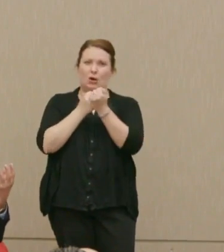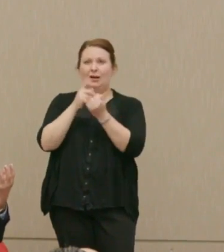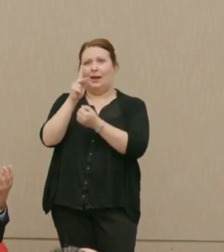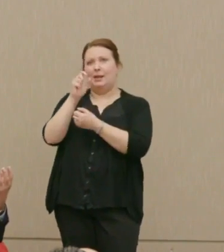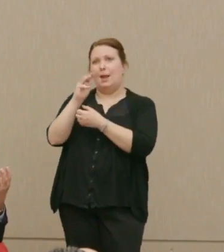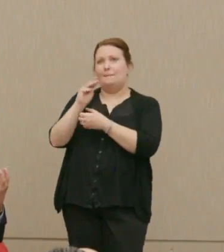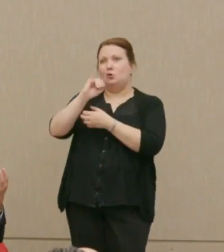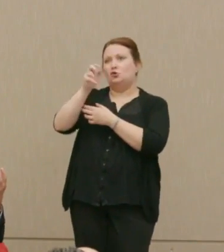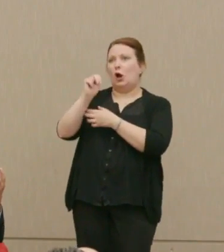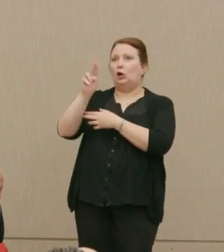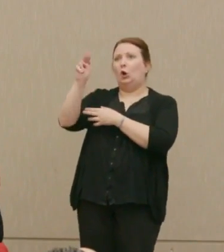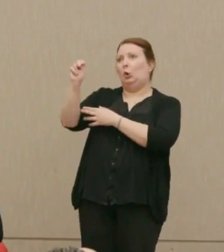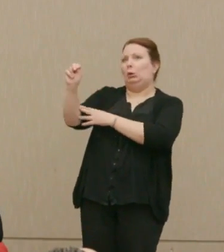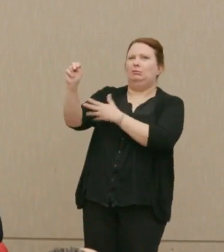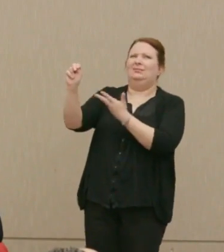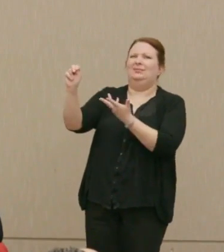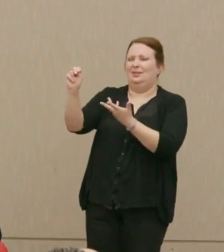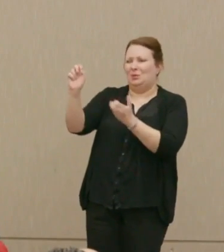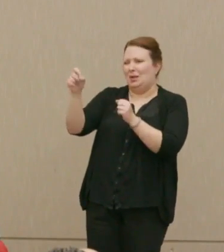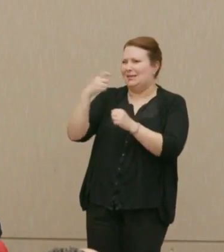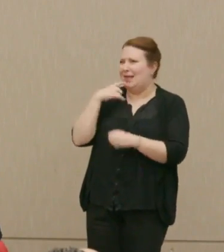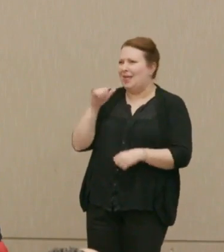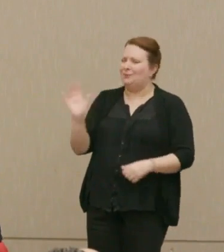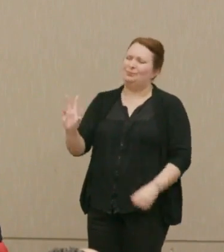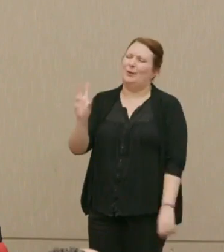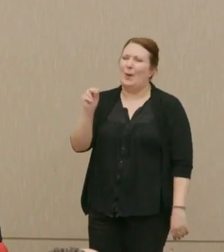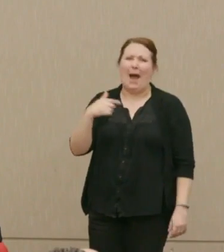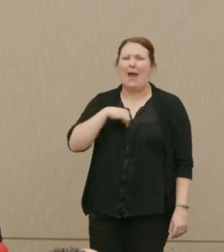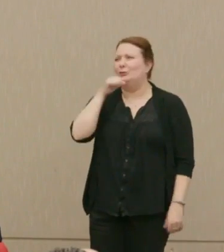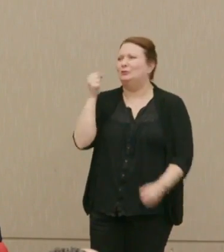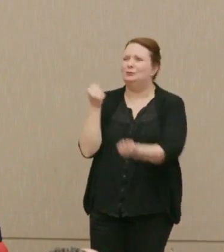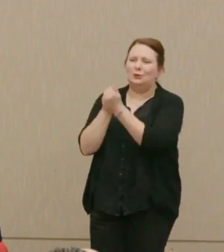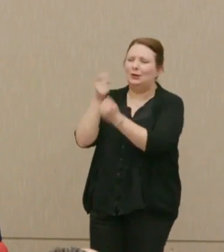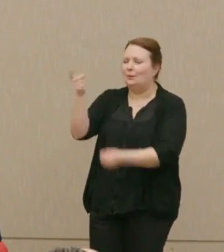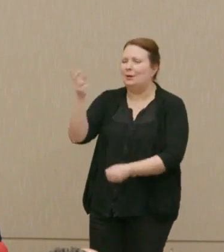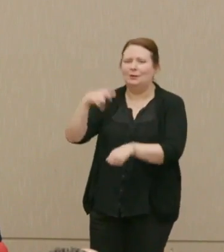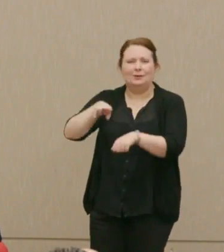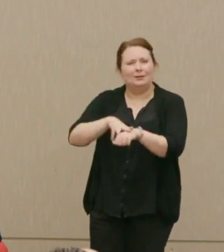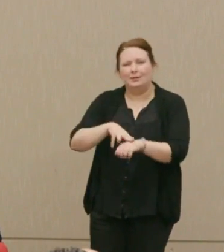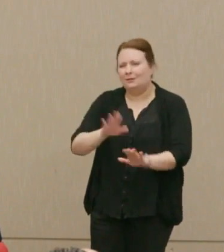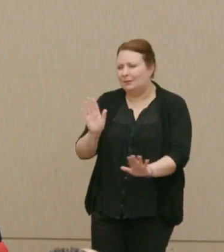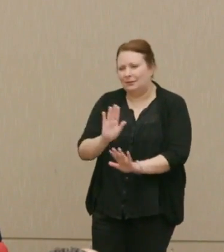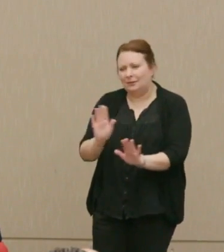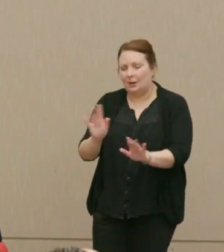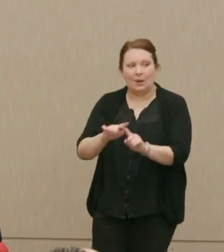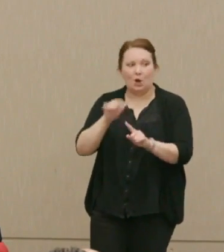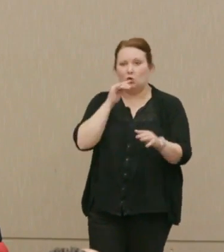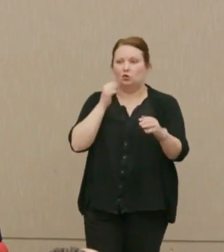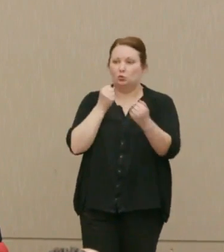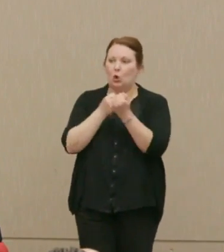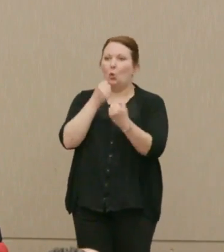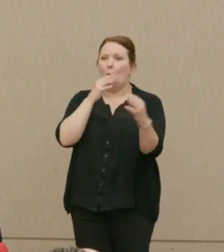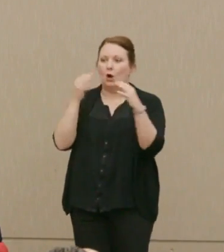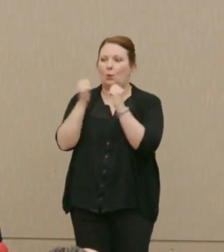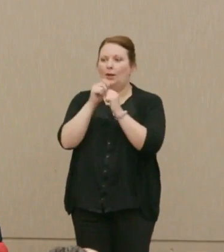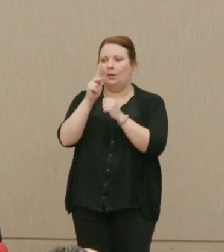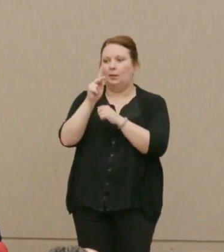No. Actually not, but I don't support war with Kim Jong-un, no. What about what he's doing and so forth?